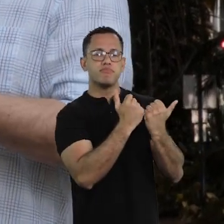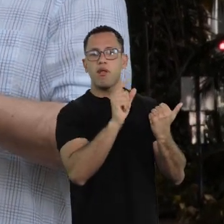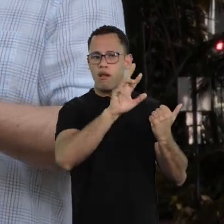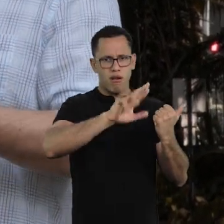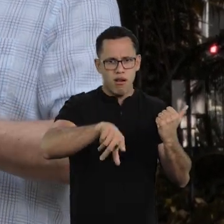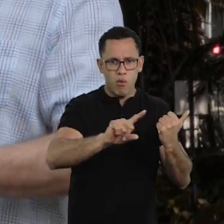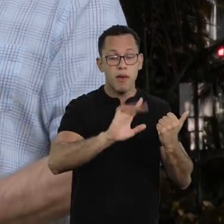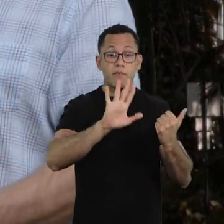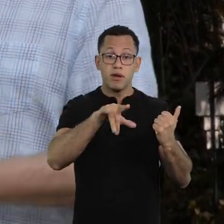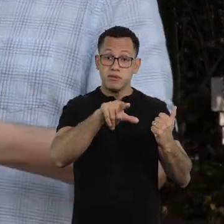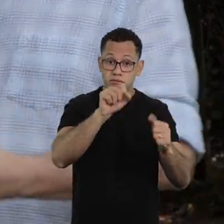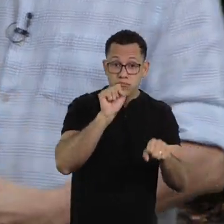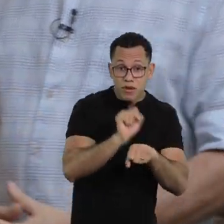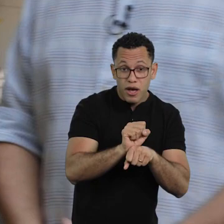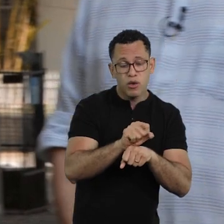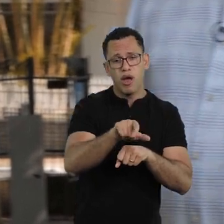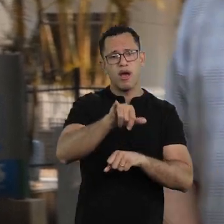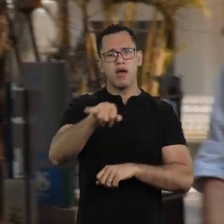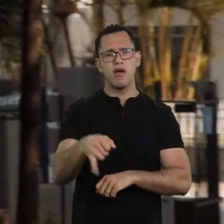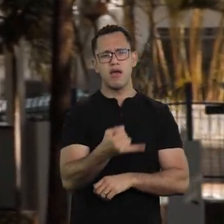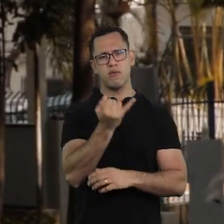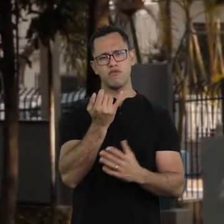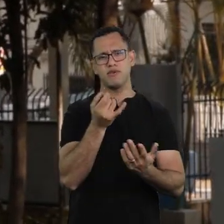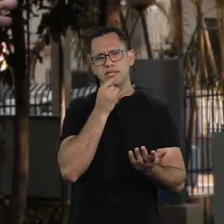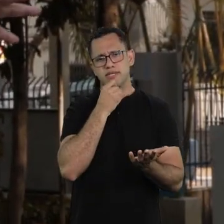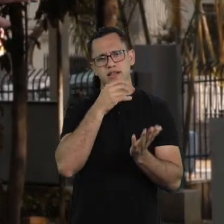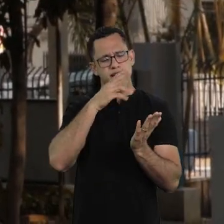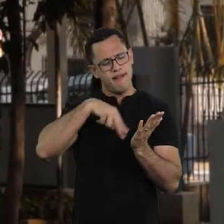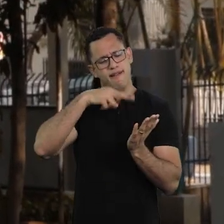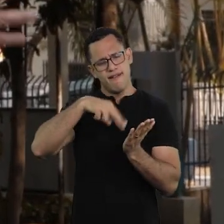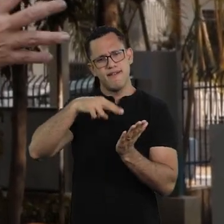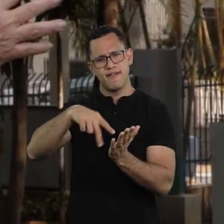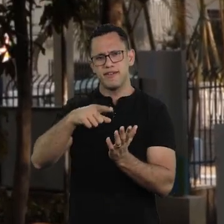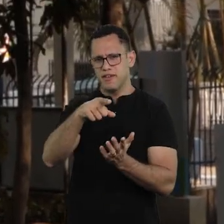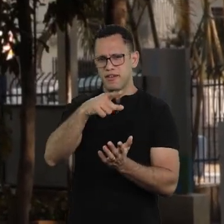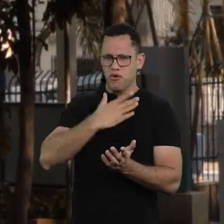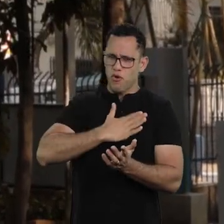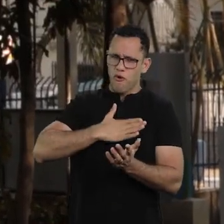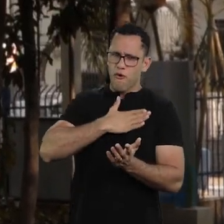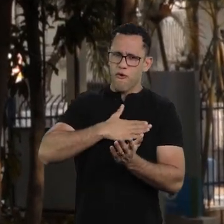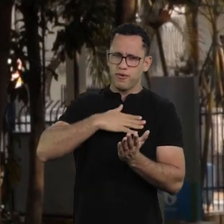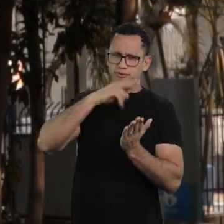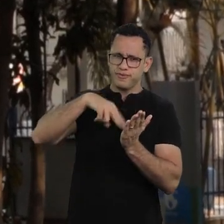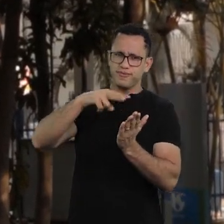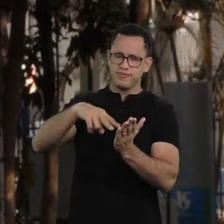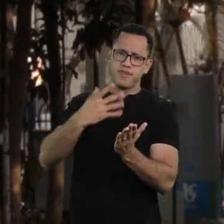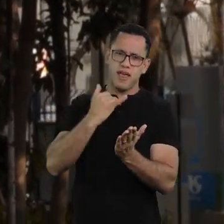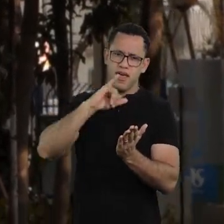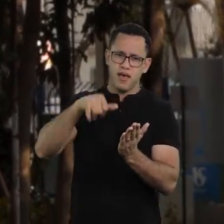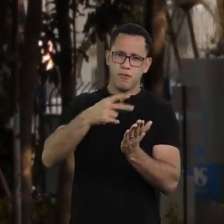it helped us to take a break. So maybe that’s why we are rereading, we go after things we liked a lot and that were kind of abandoned